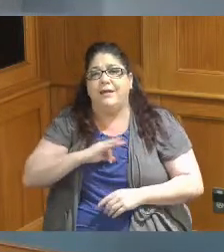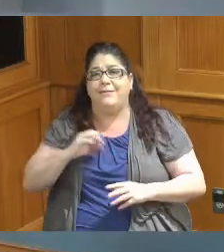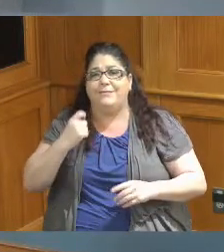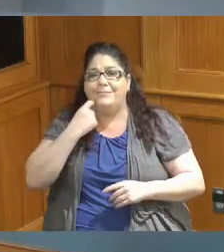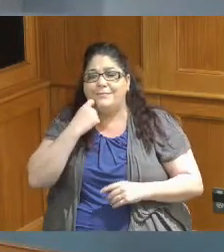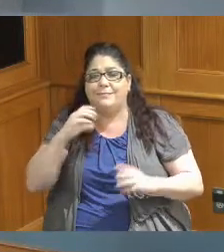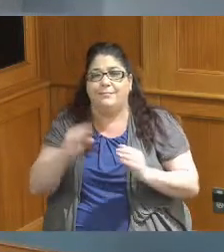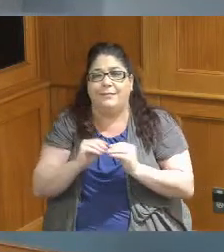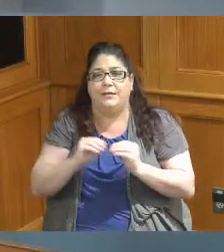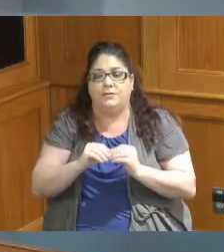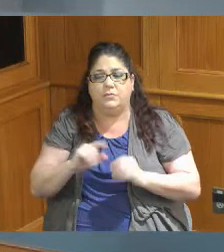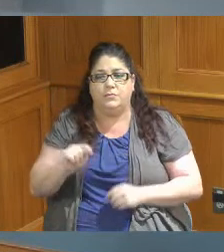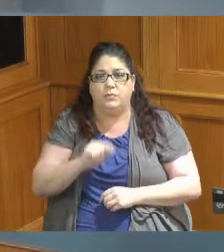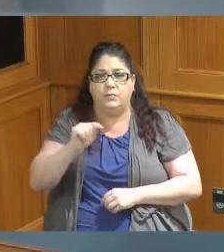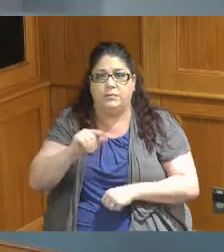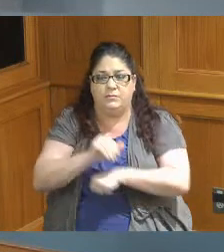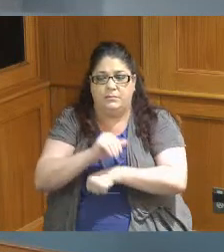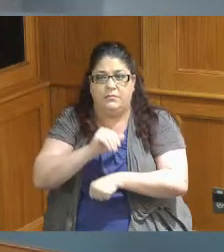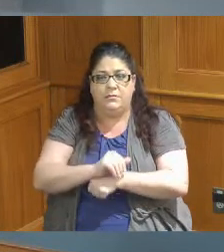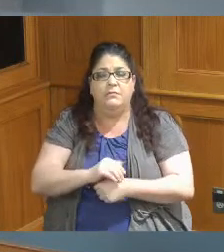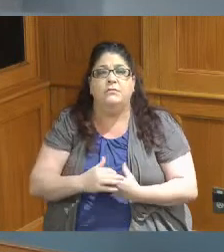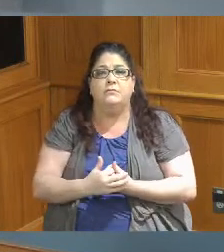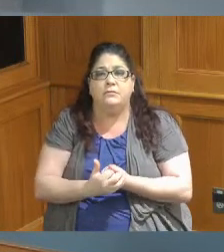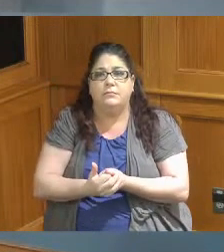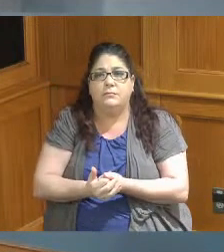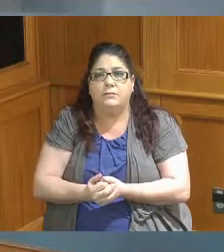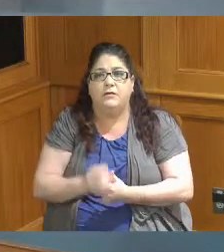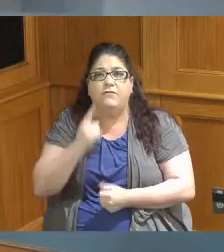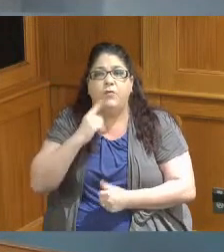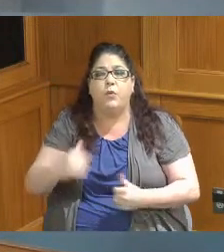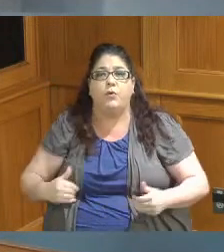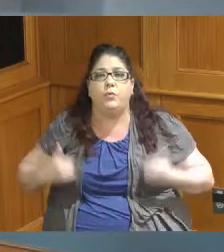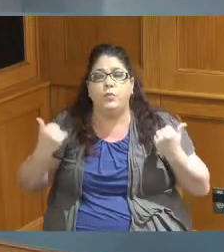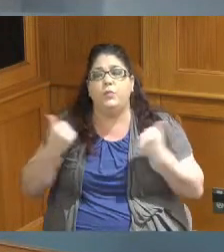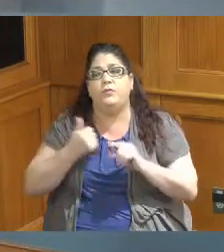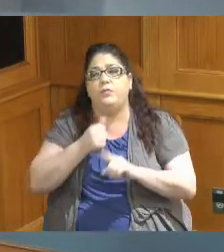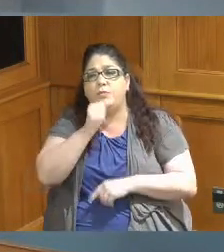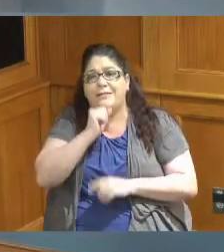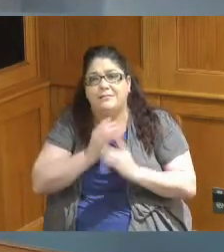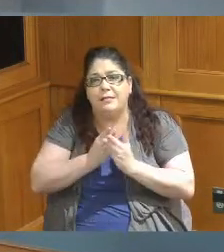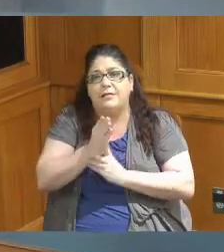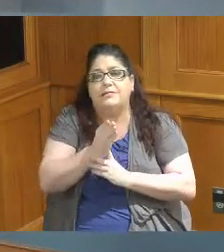grants out related to to youth resiliency in addition to some other things and we're